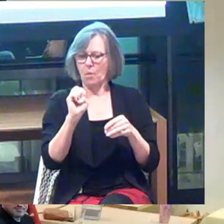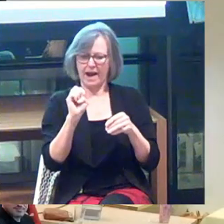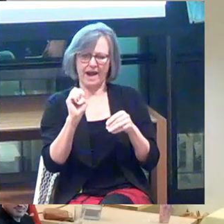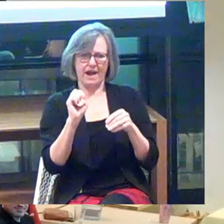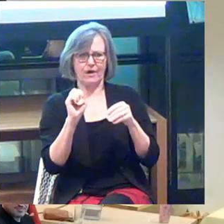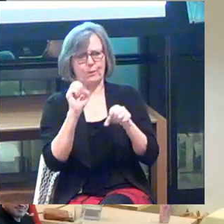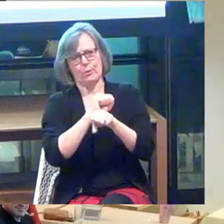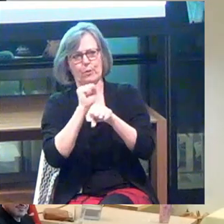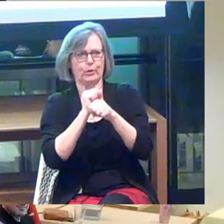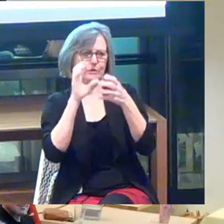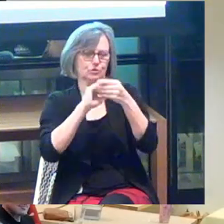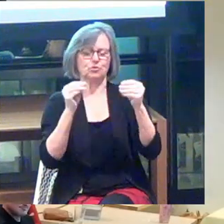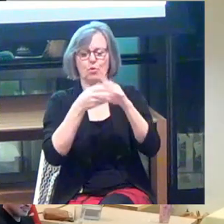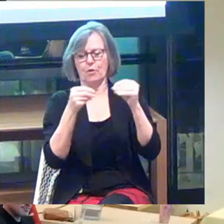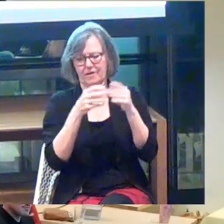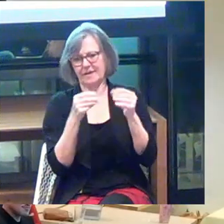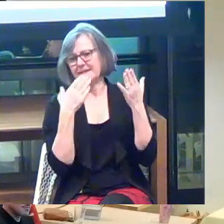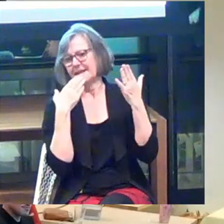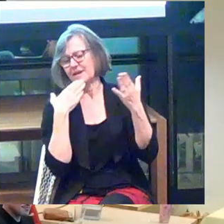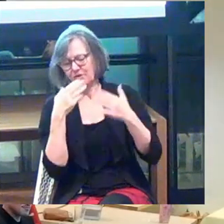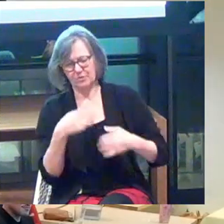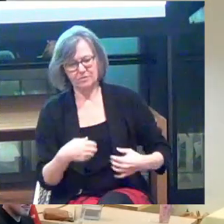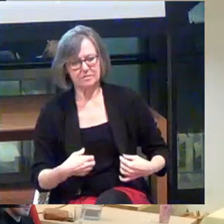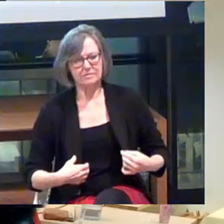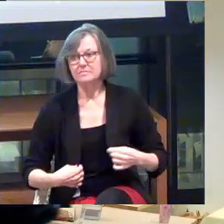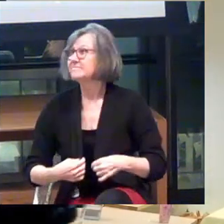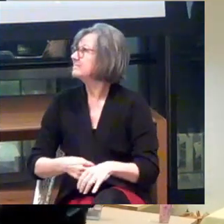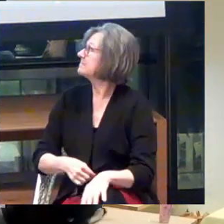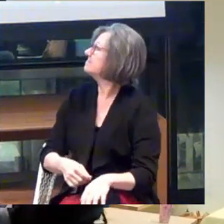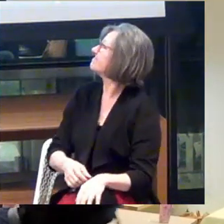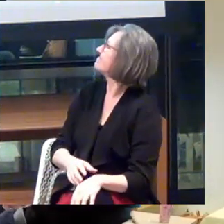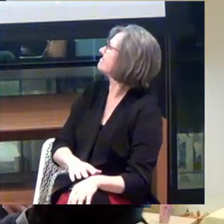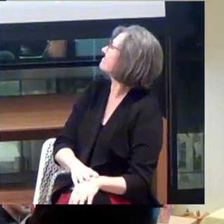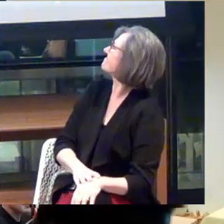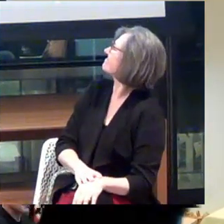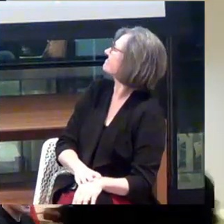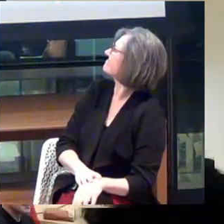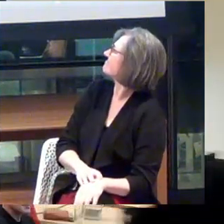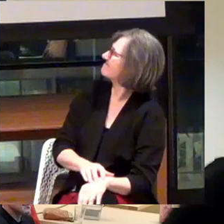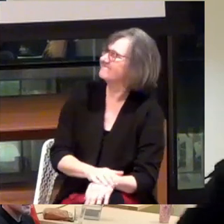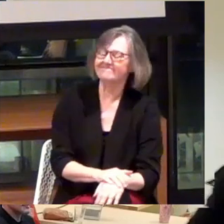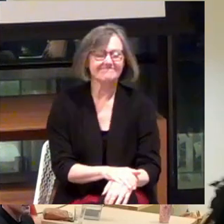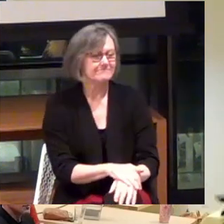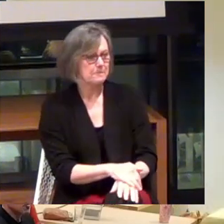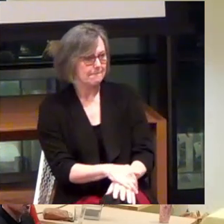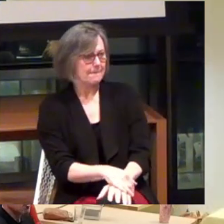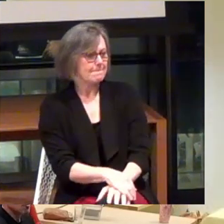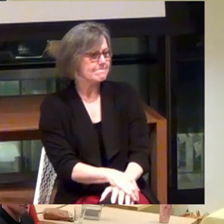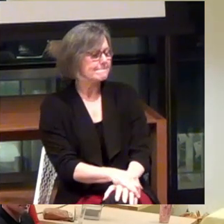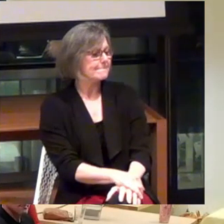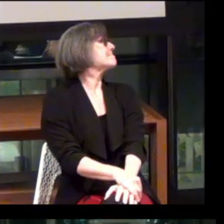Thank you all so much! Hello, everyone.